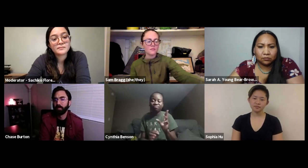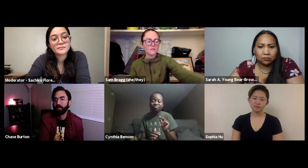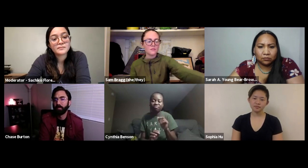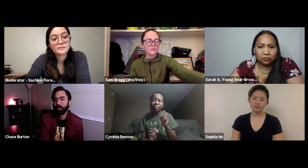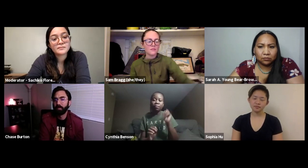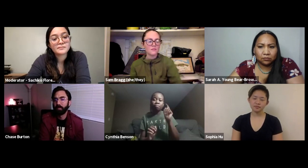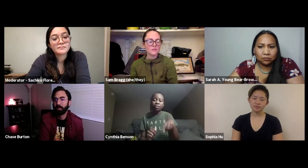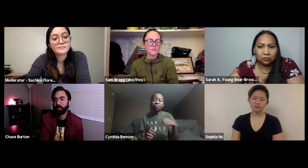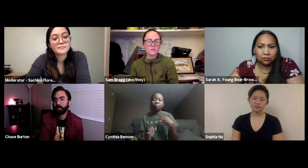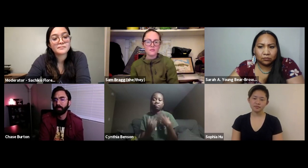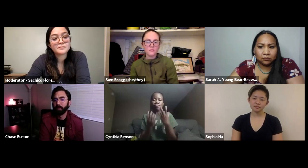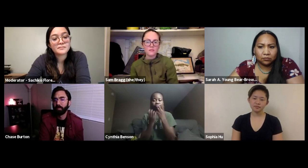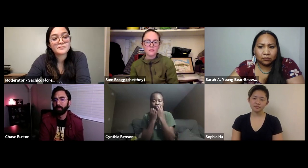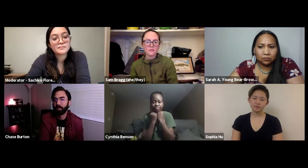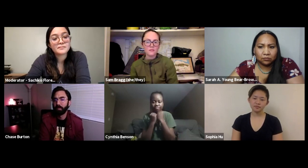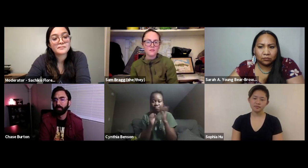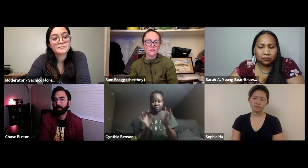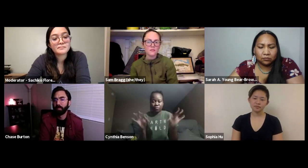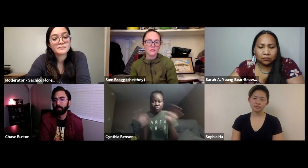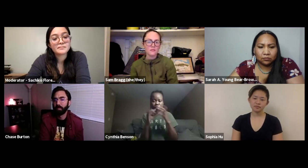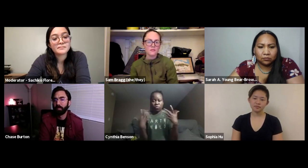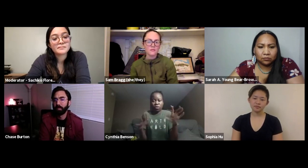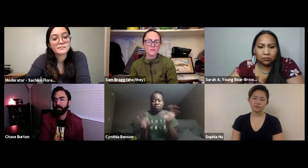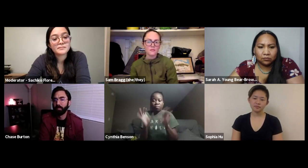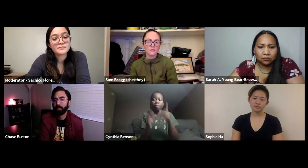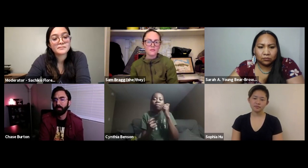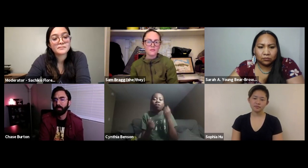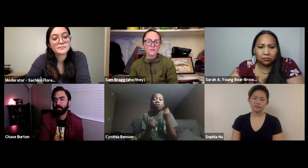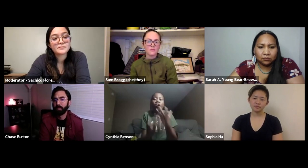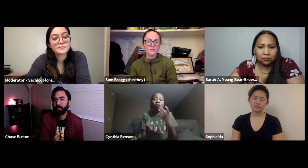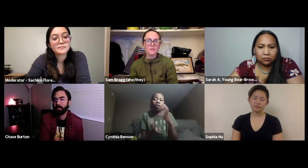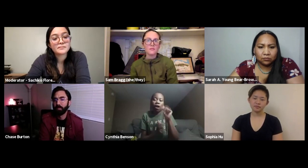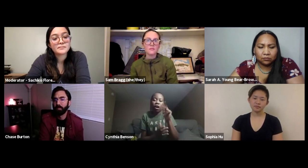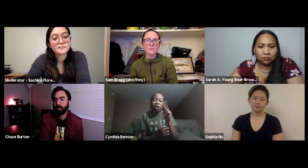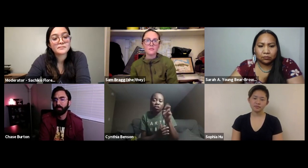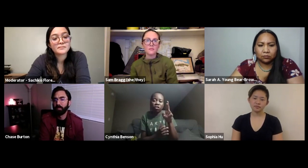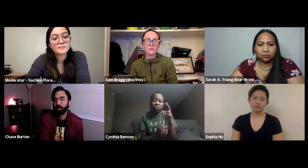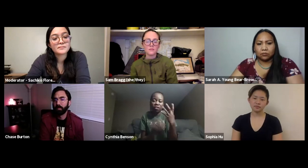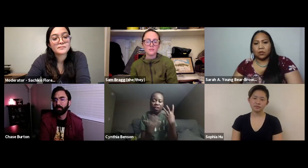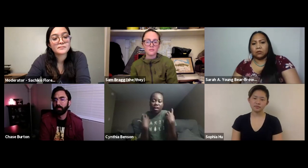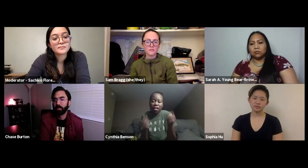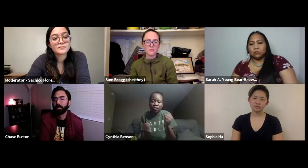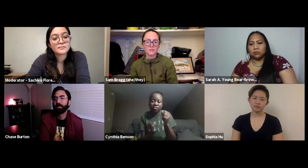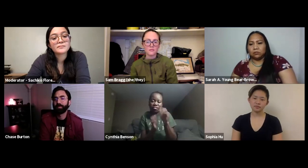lettuce and using pesticides or herbicides that can kill them. I learned to avoid that